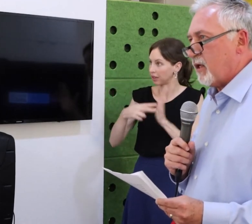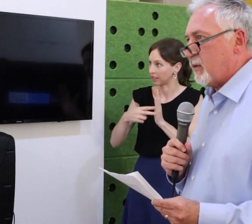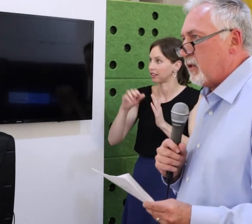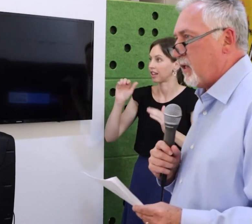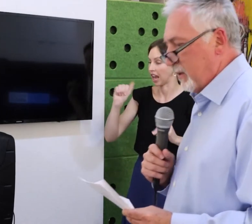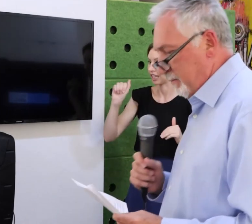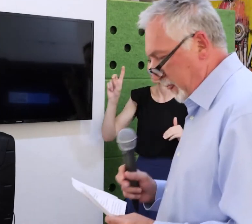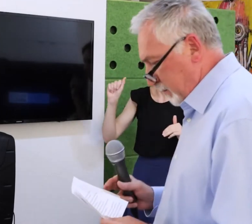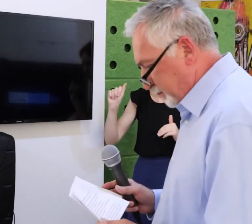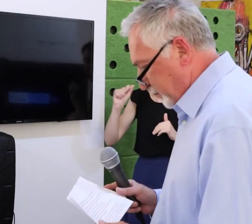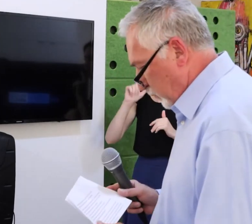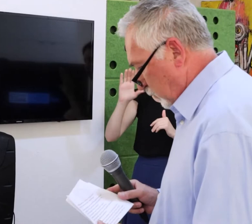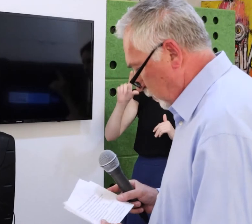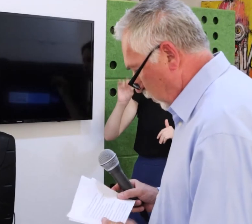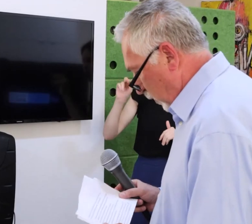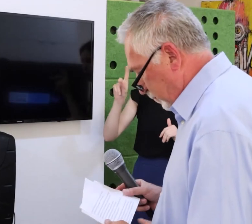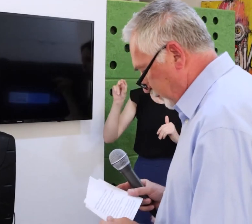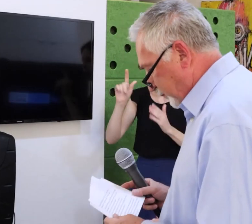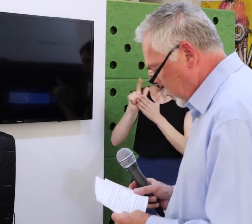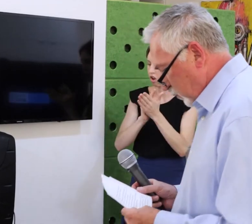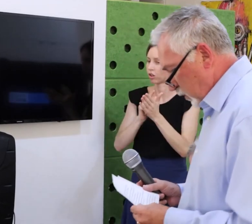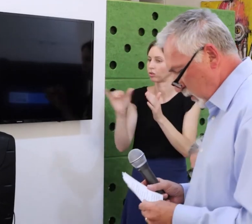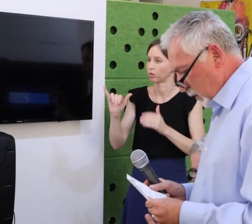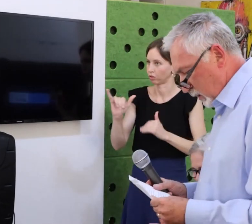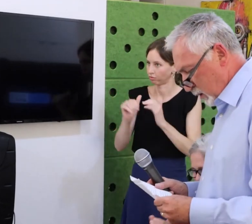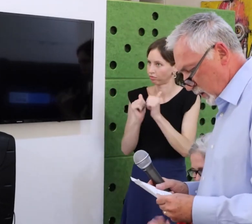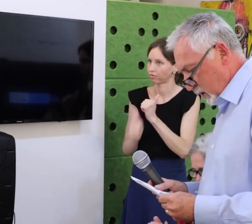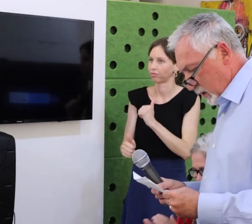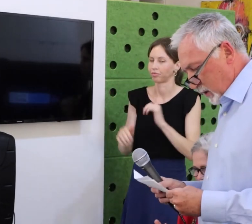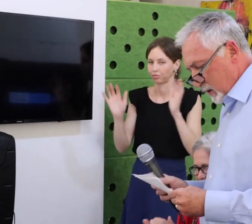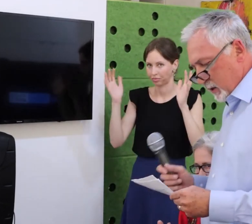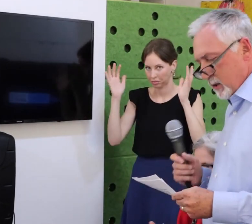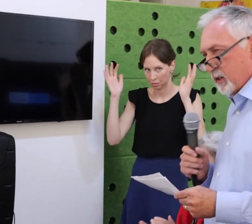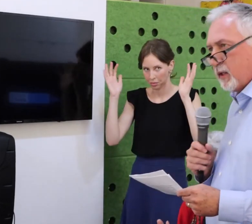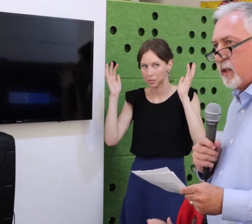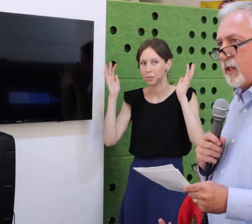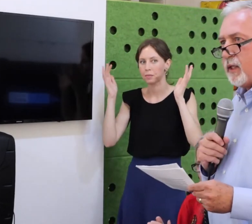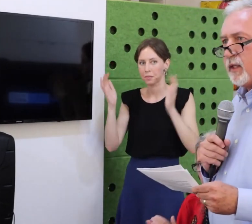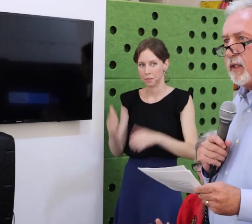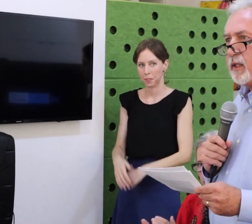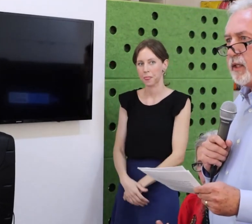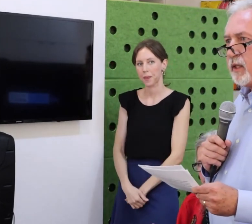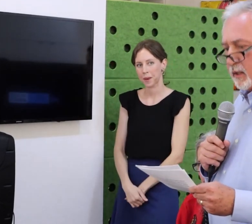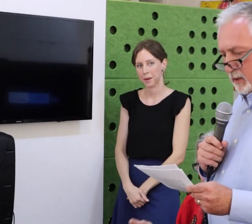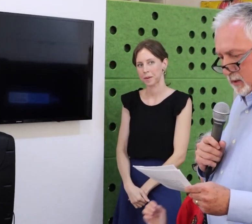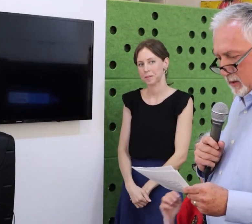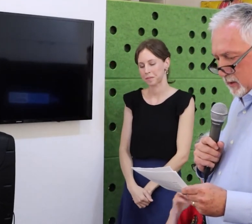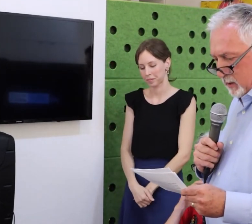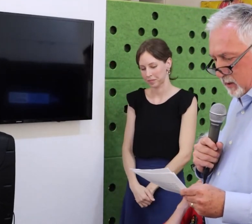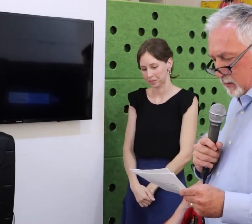So, I didn’t want to rely on a non-disabled professional to speak for us what we got with JoAnn is very special.